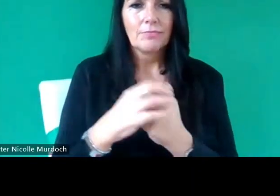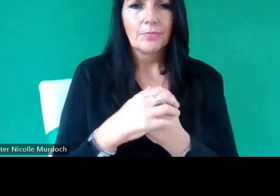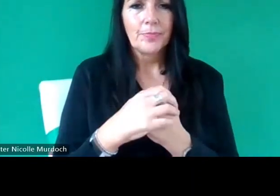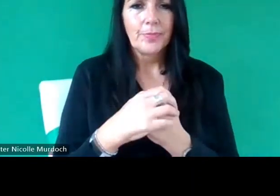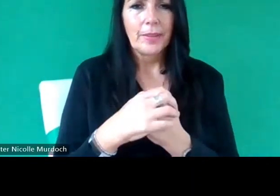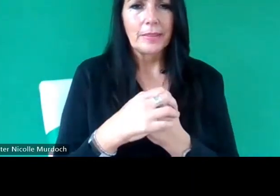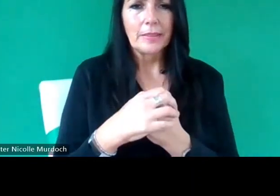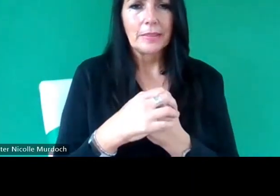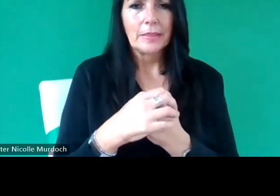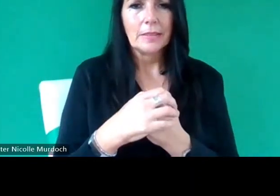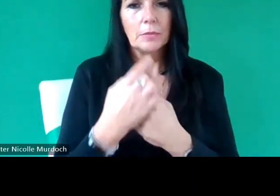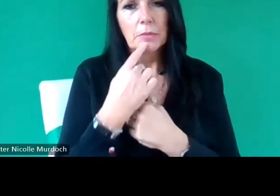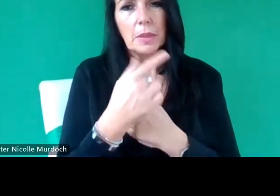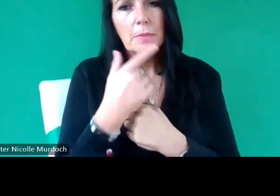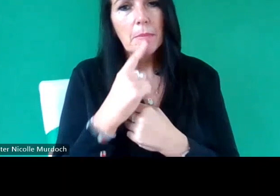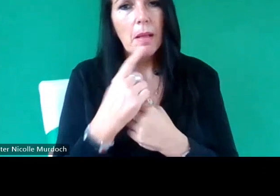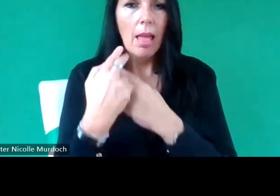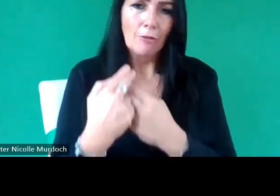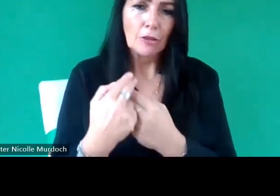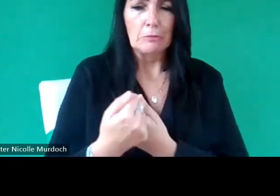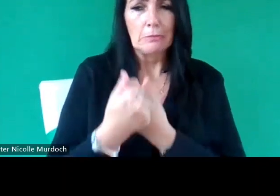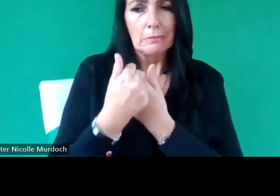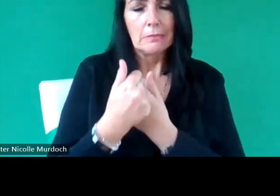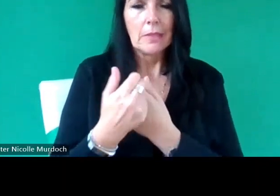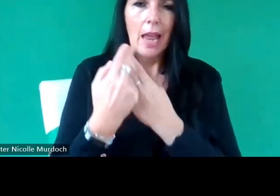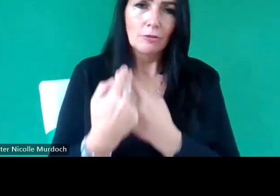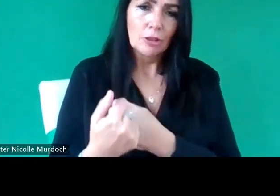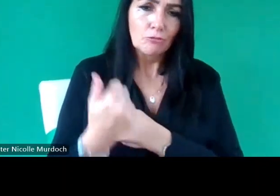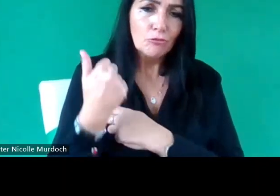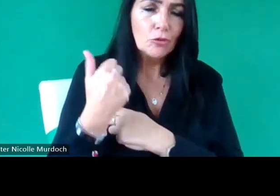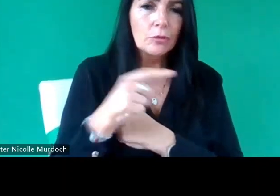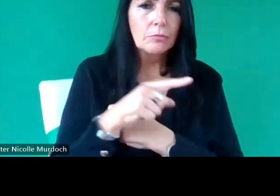telling people Heritage is good for you but actually their stories as you said could be